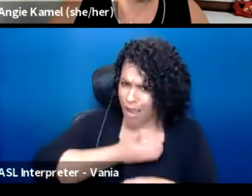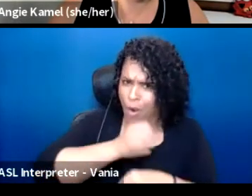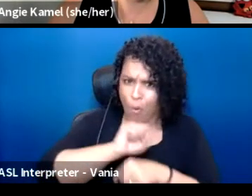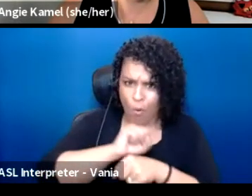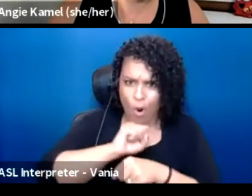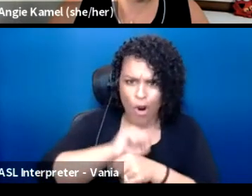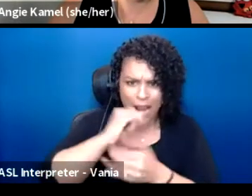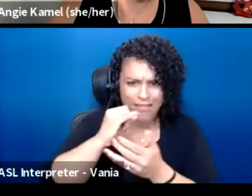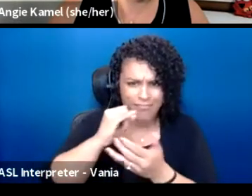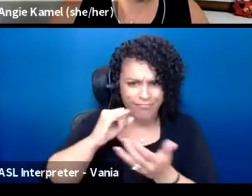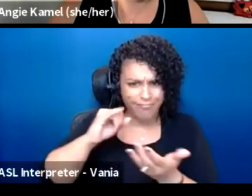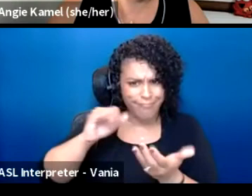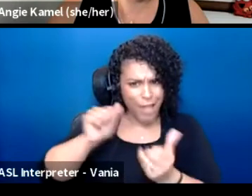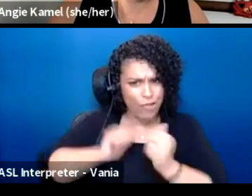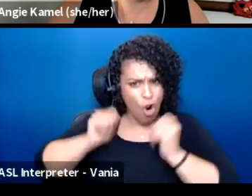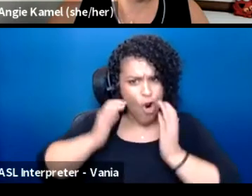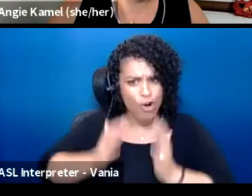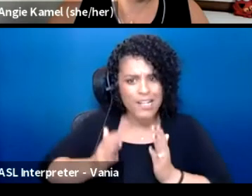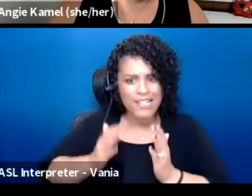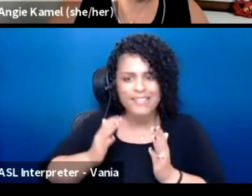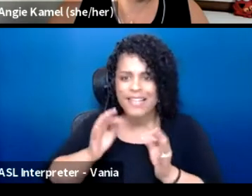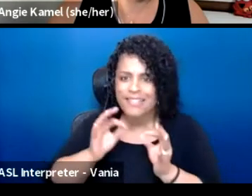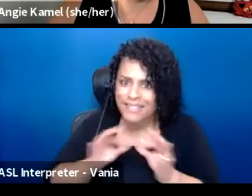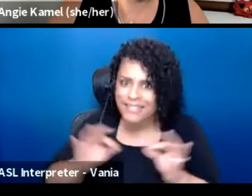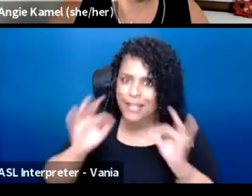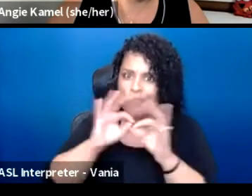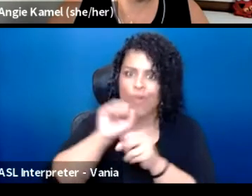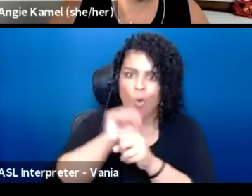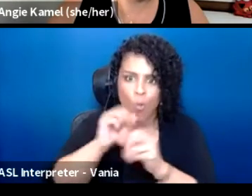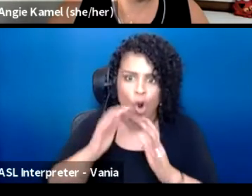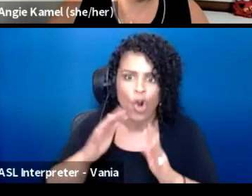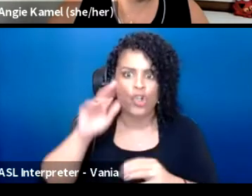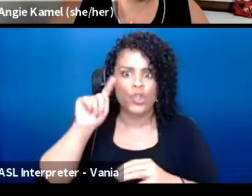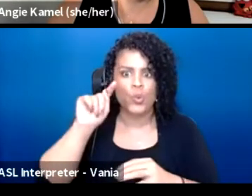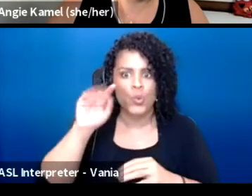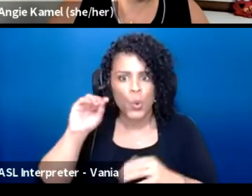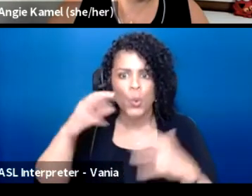is essential workers to heal and to transform